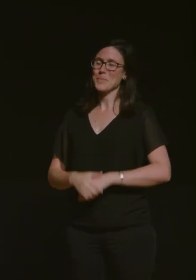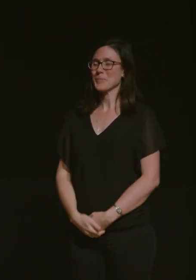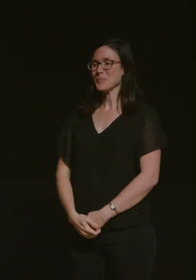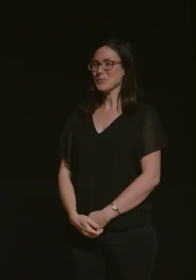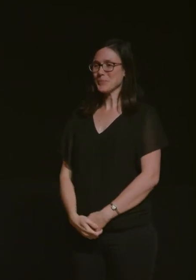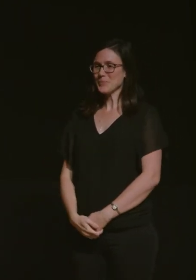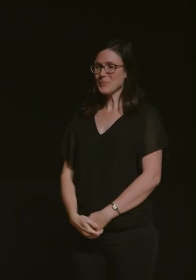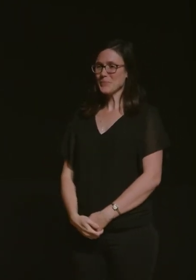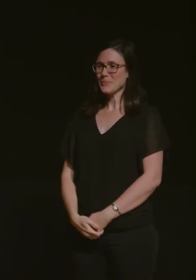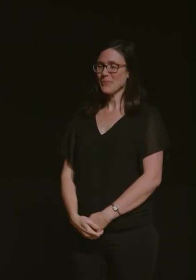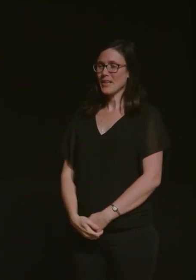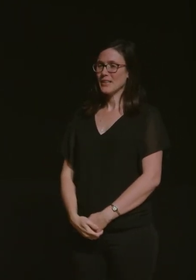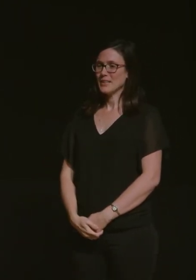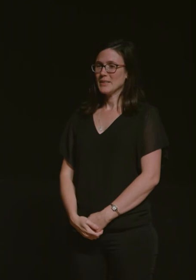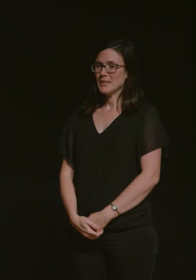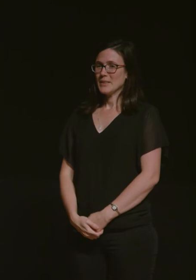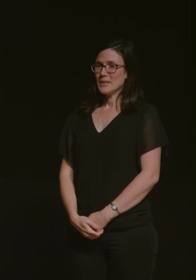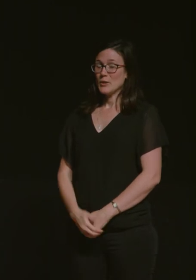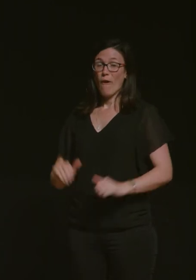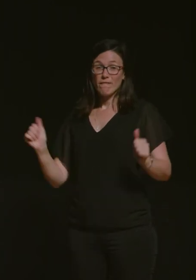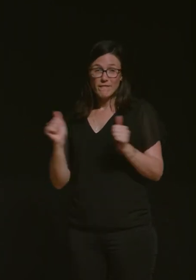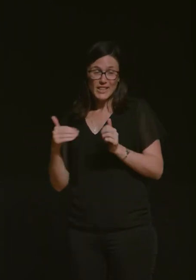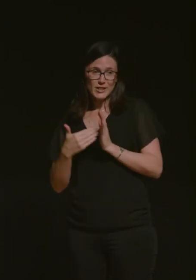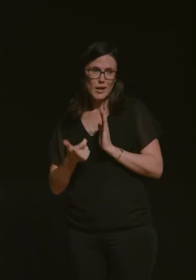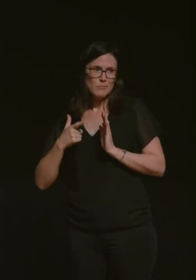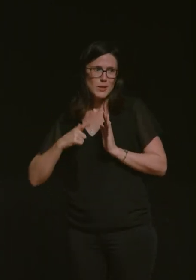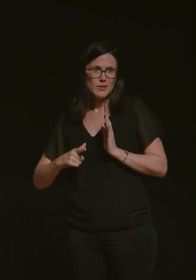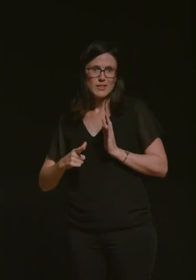take up any more of your time because you guys have got such a treat uh all these people are